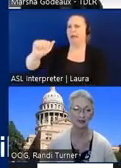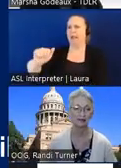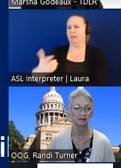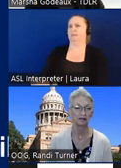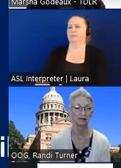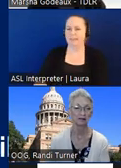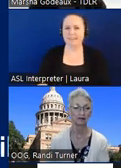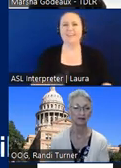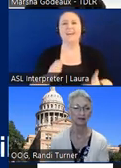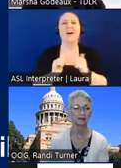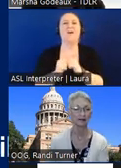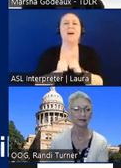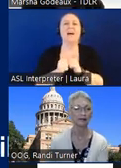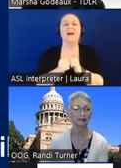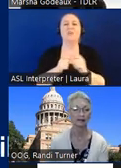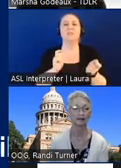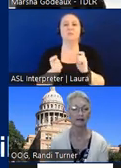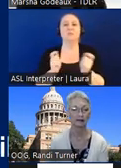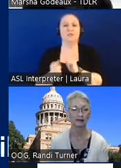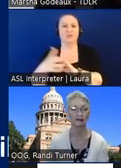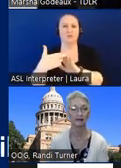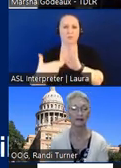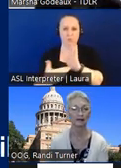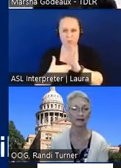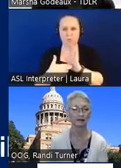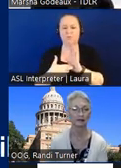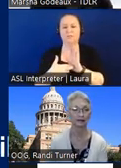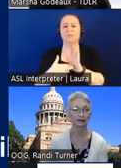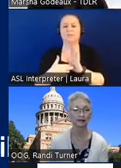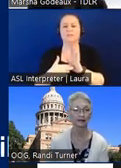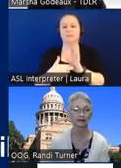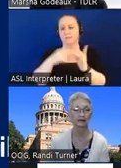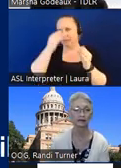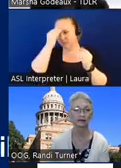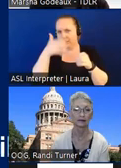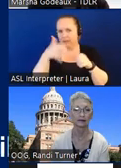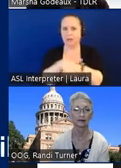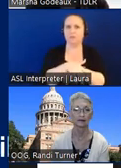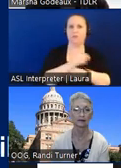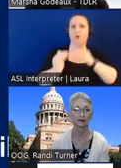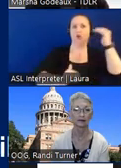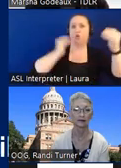how do the revision of your rules contemplate uh coverage of adult changing tables which uh